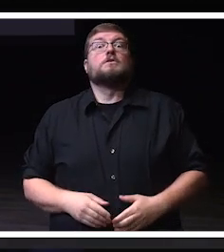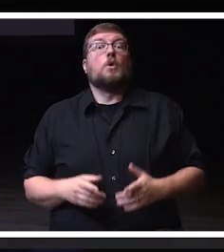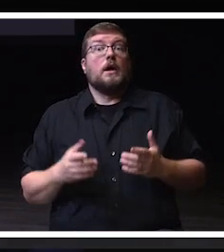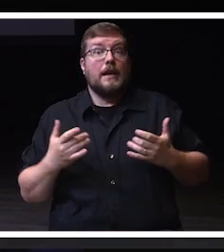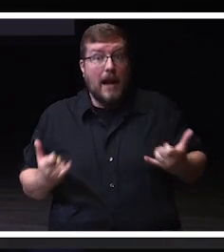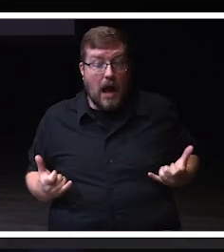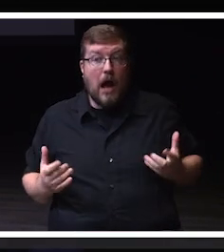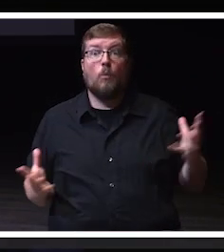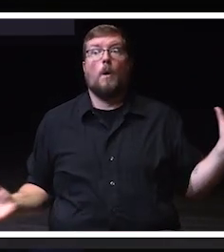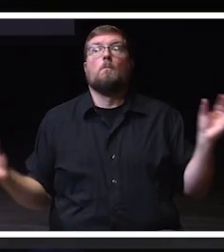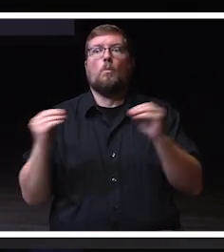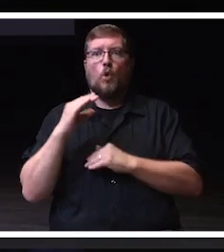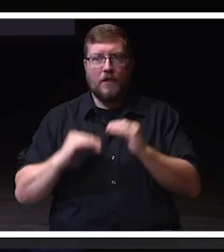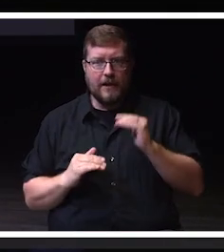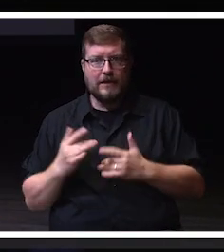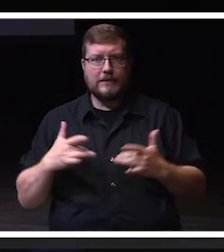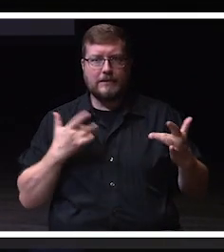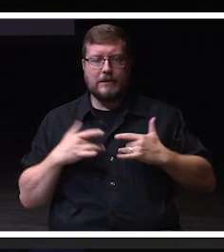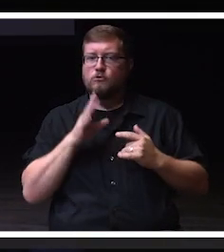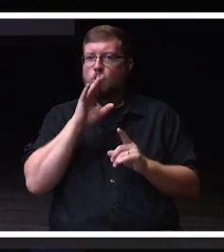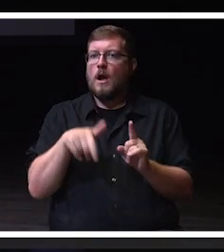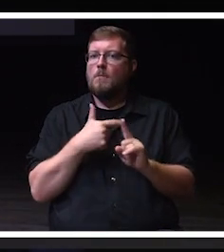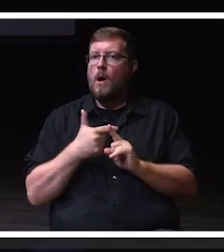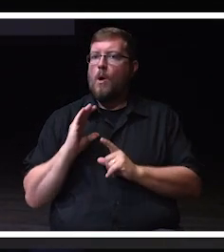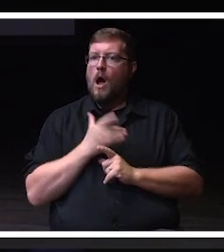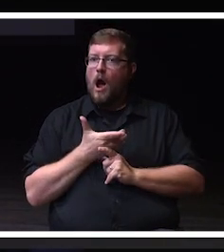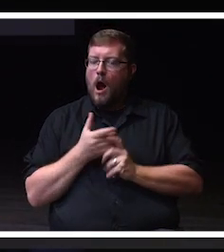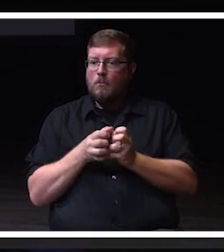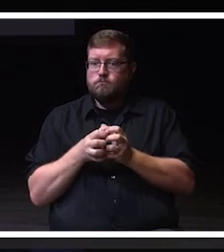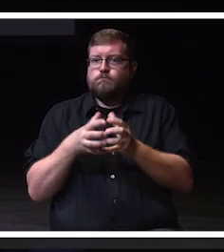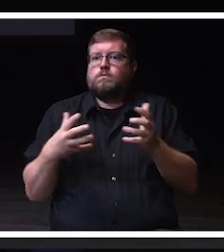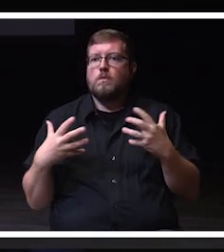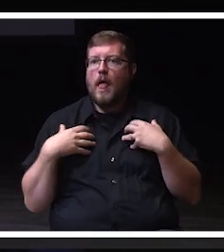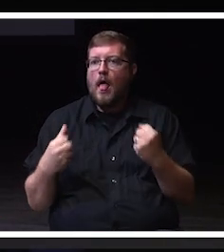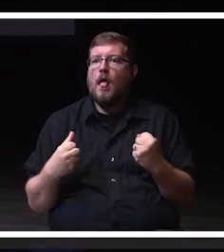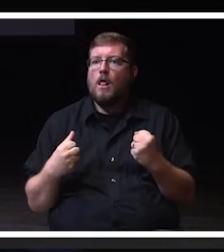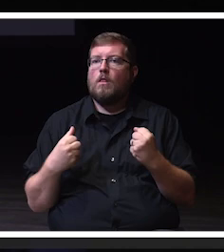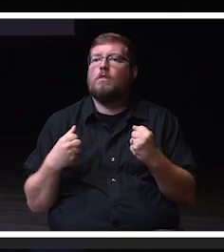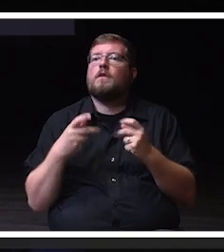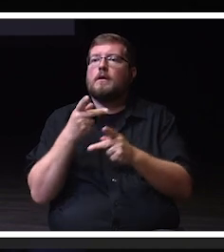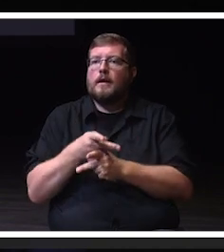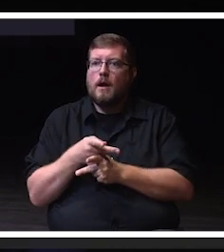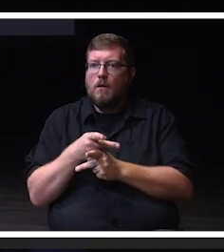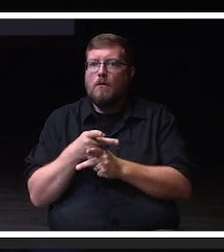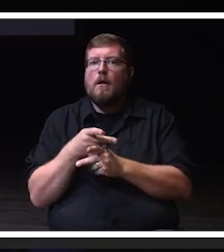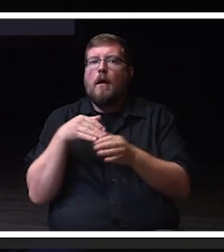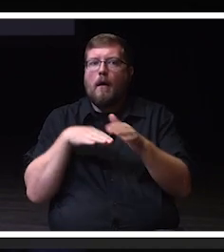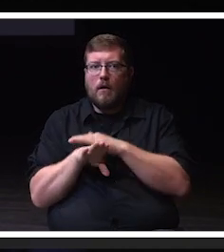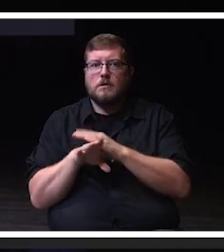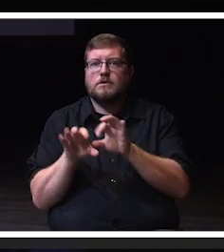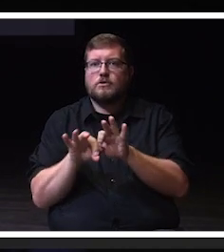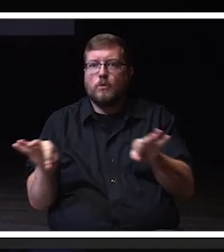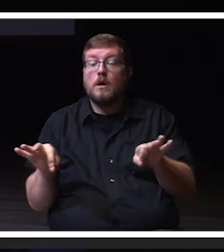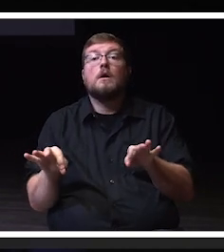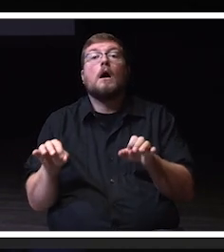about the growth of our health care access degrees. With the construction beginning this month of our own